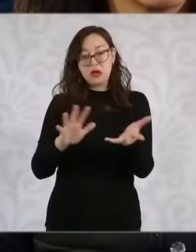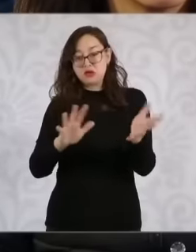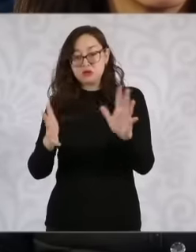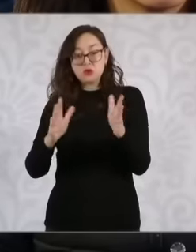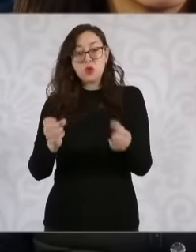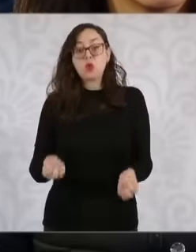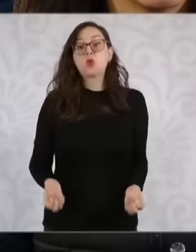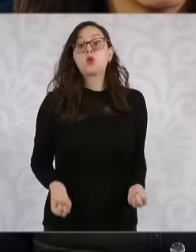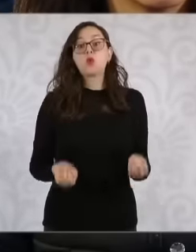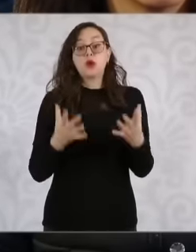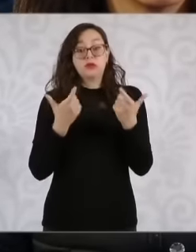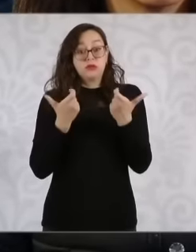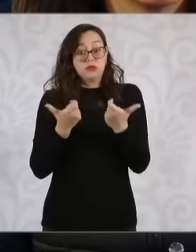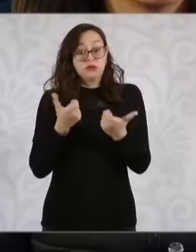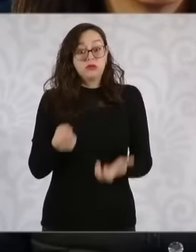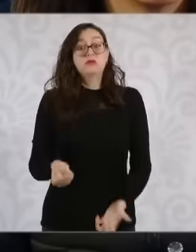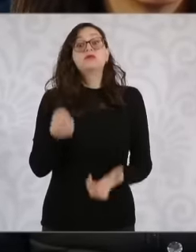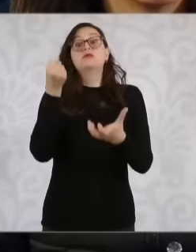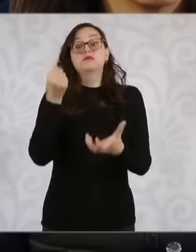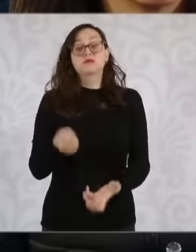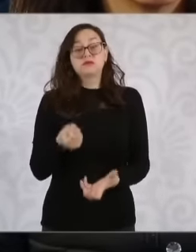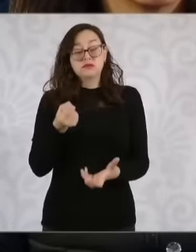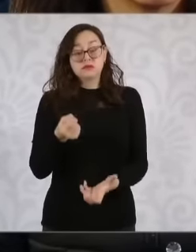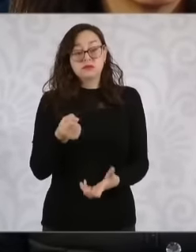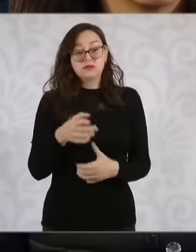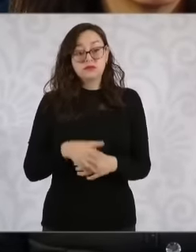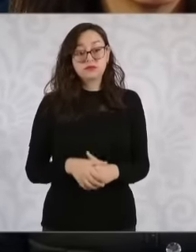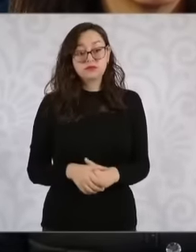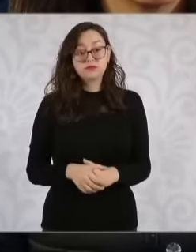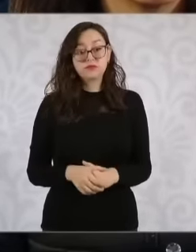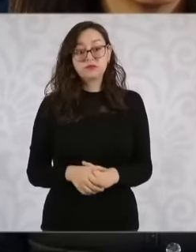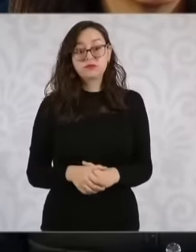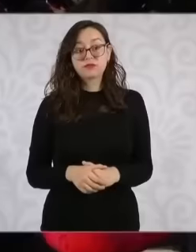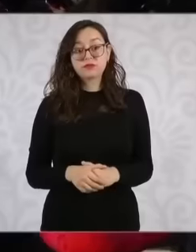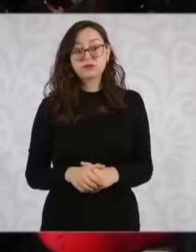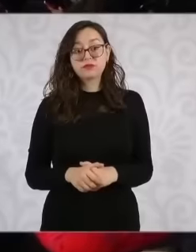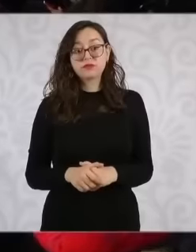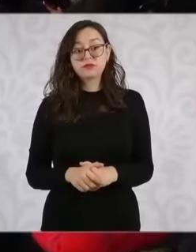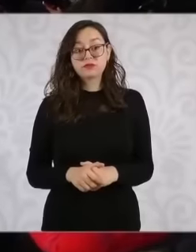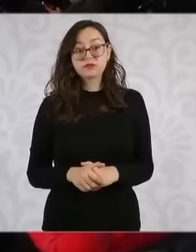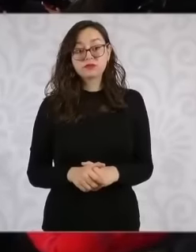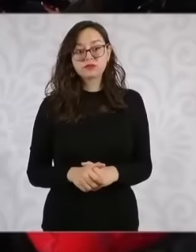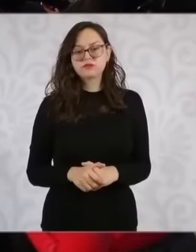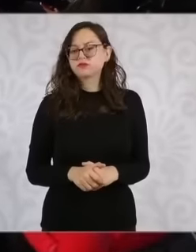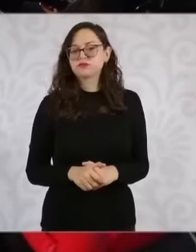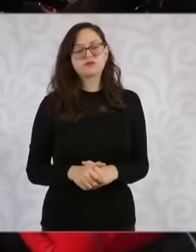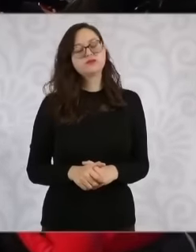how much this election process of the country's judges have not yet been